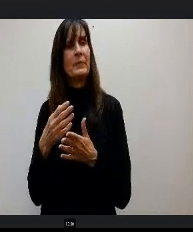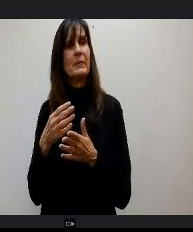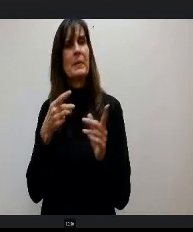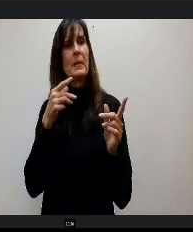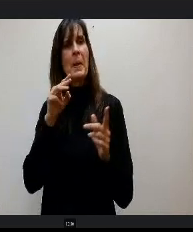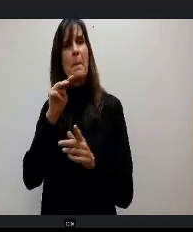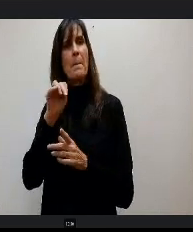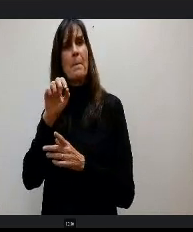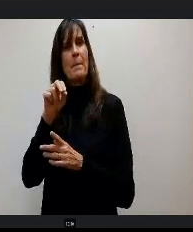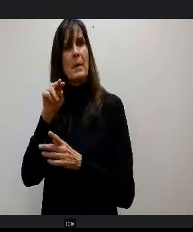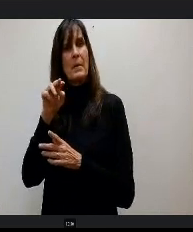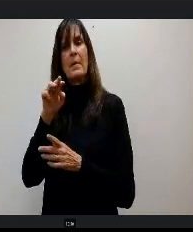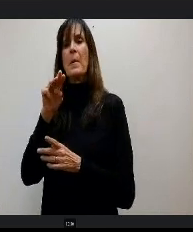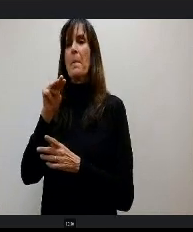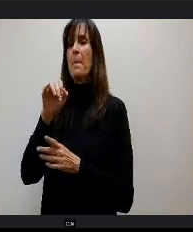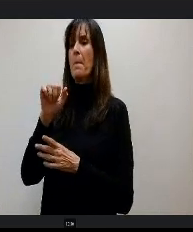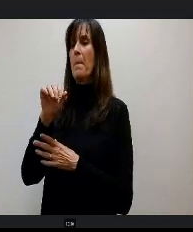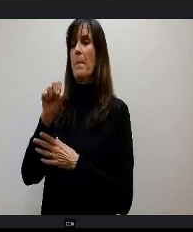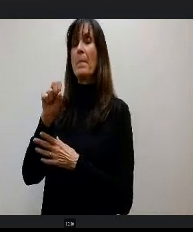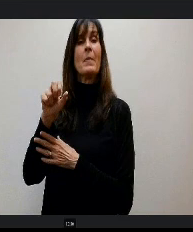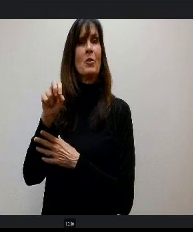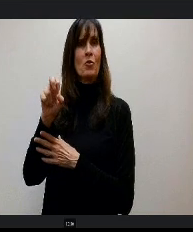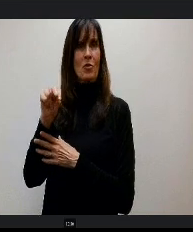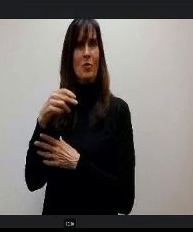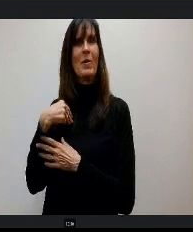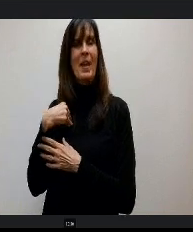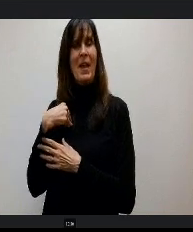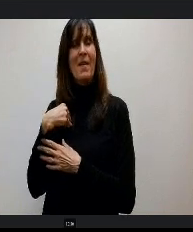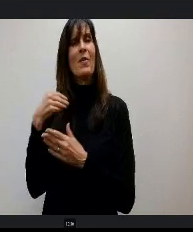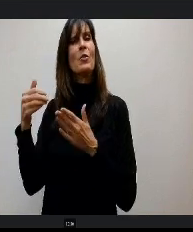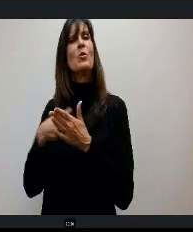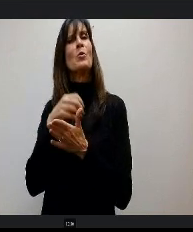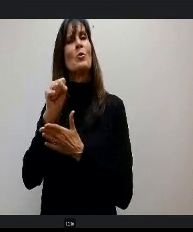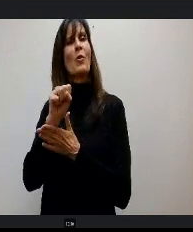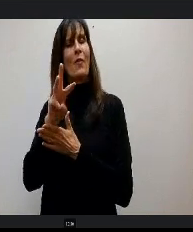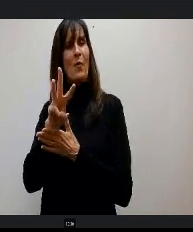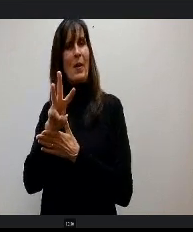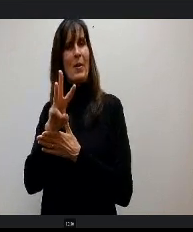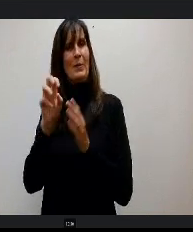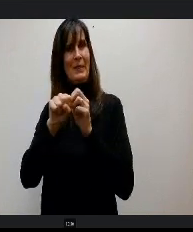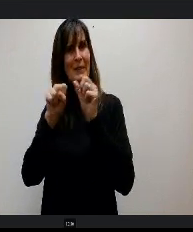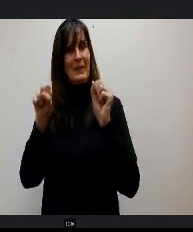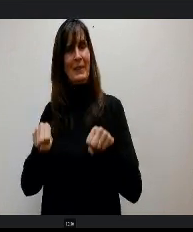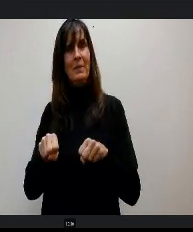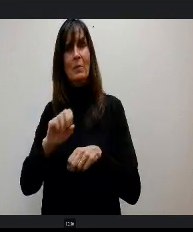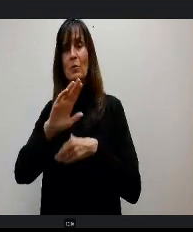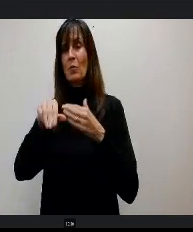missions this year. We have an upgraded software system and so all new, all students will experience new mission